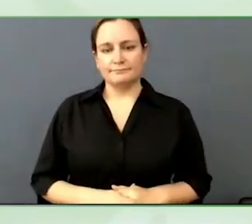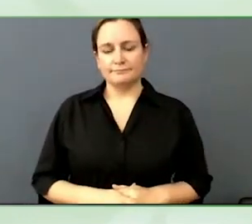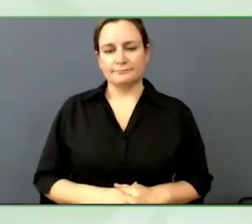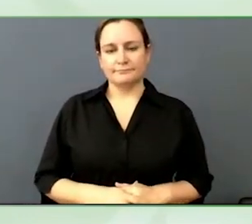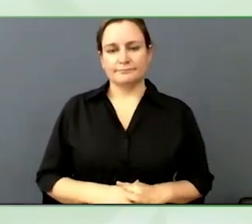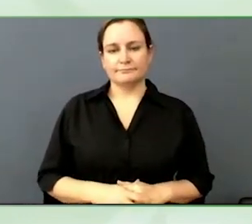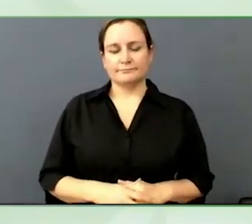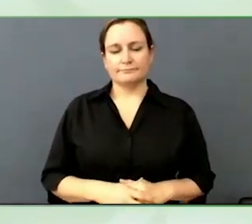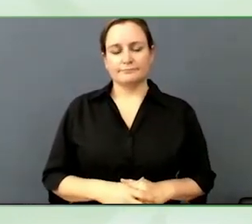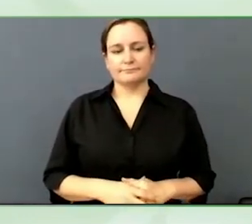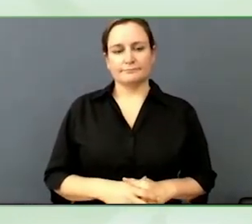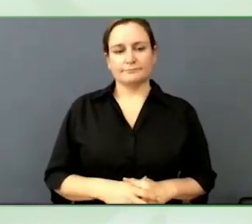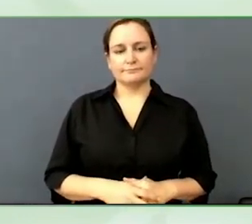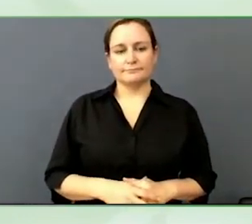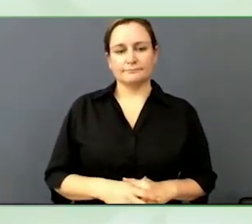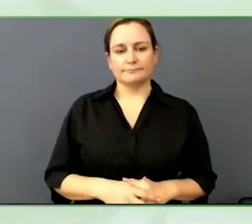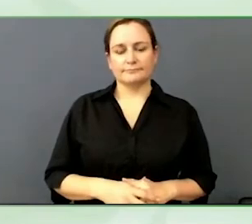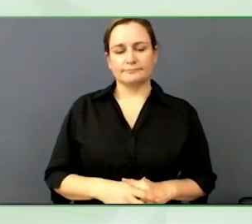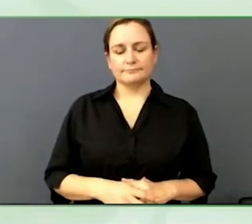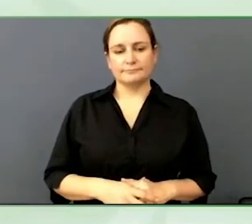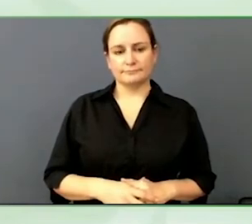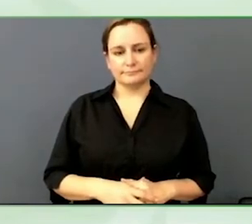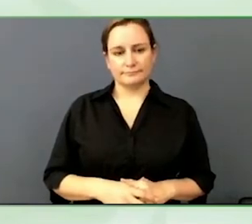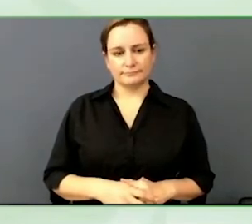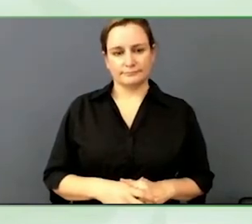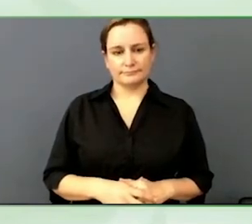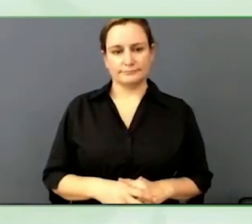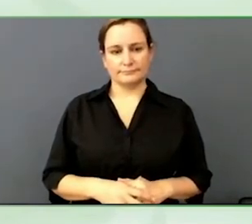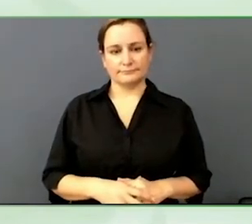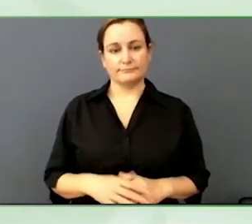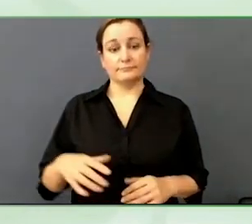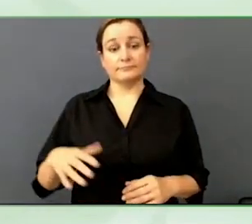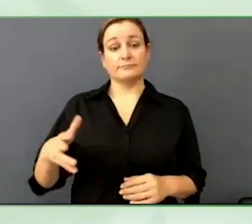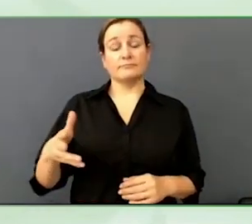With all of these things, when it comes to accessibility, we